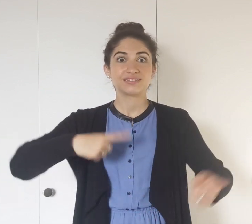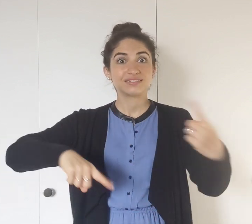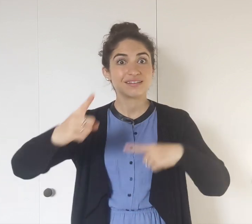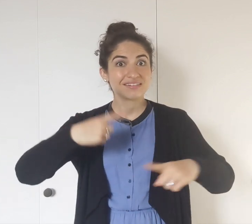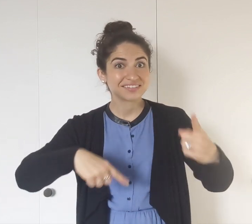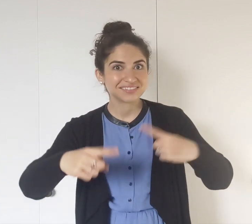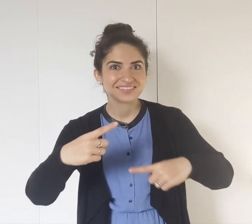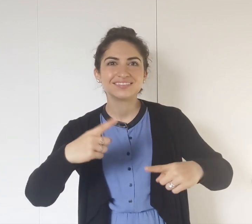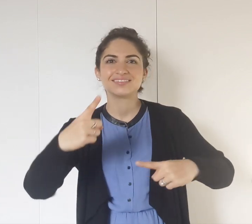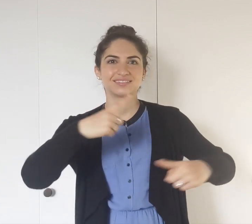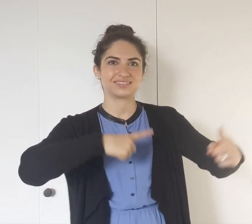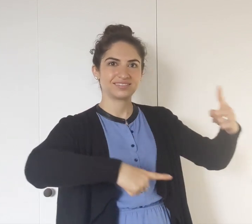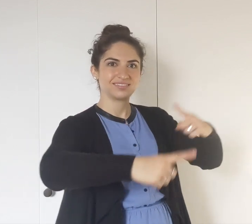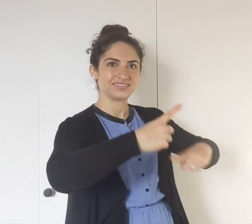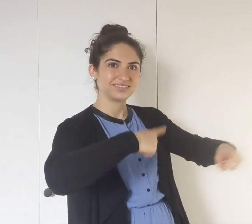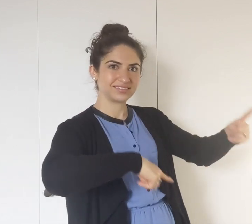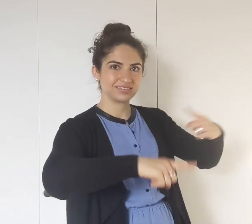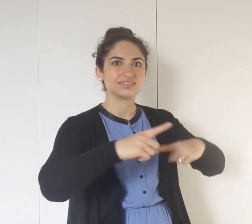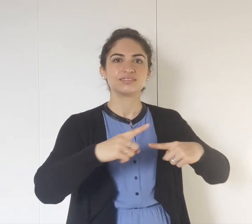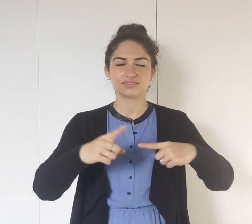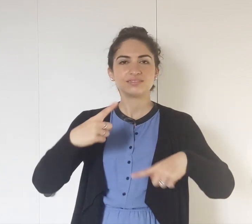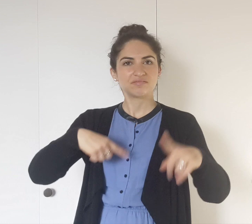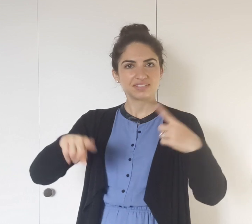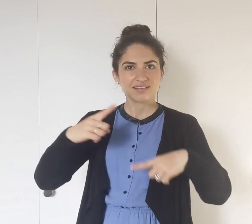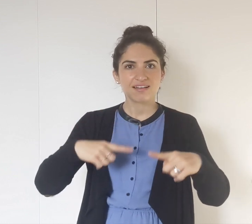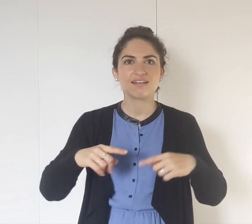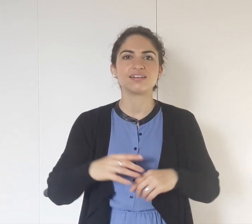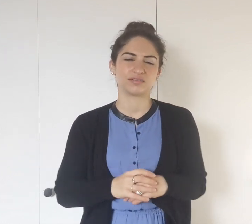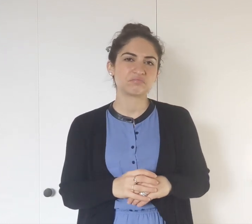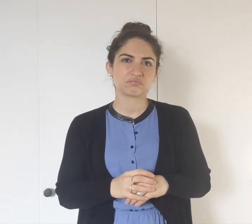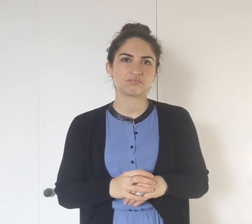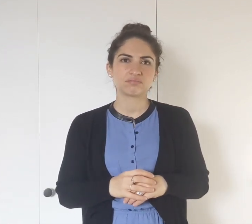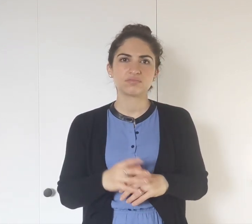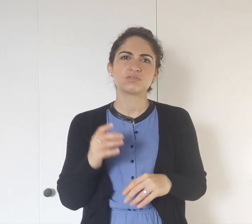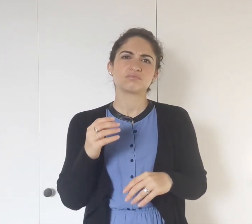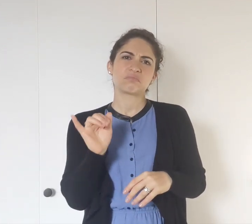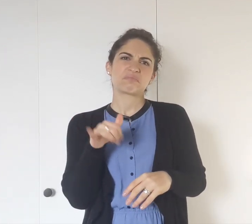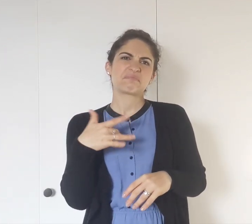SIGN -- see how the hands move oppositely?